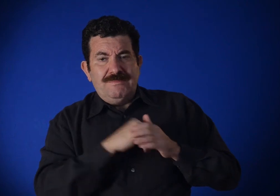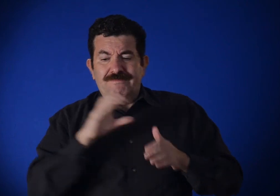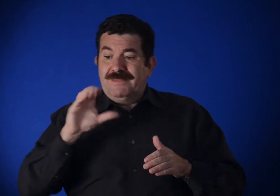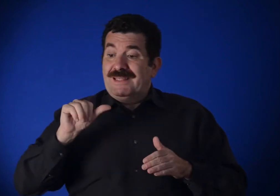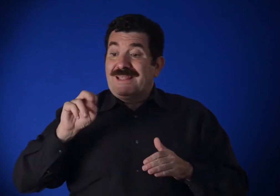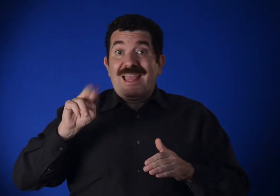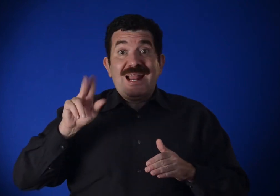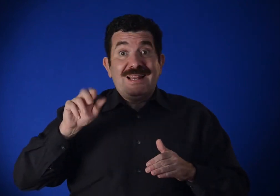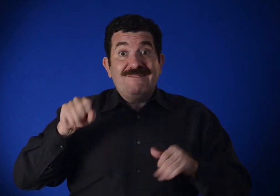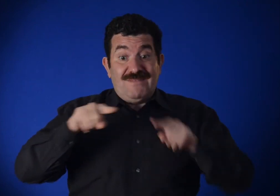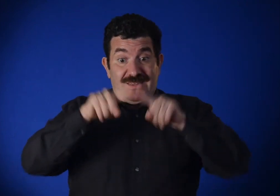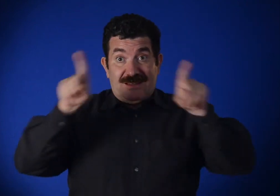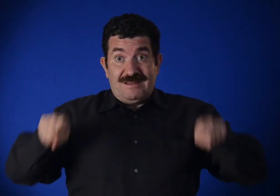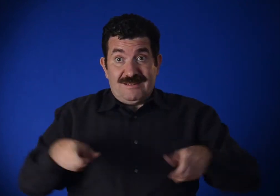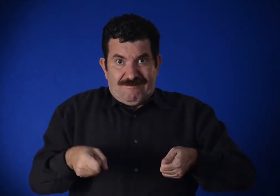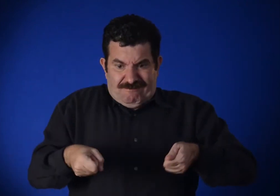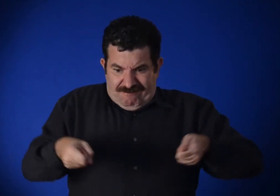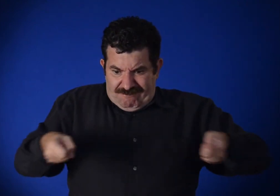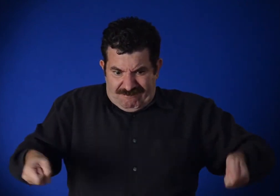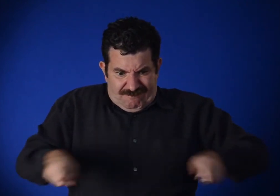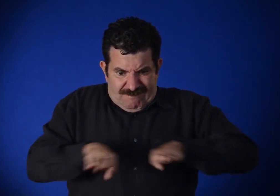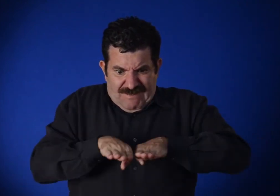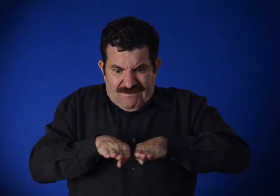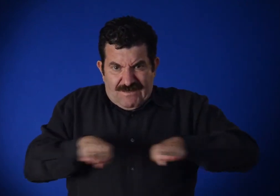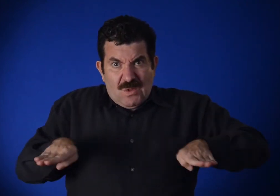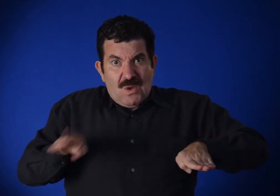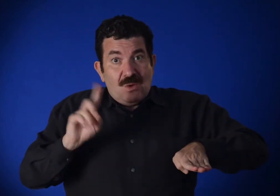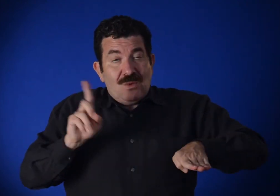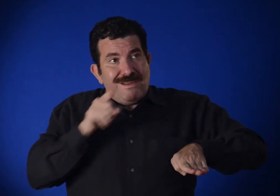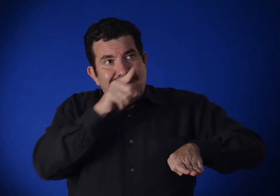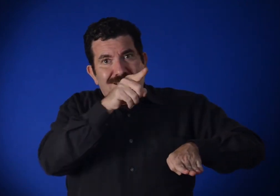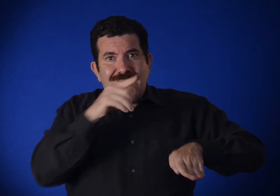by stretching out the canvas on the floor